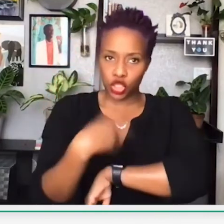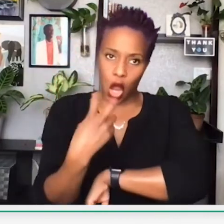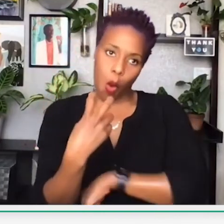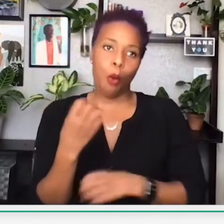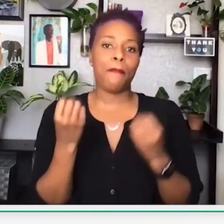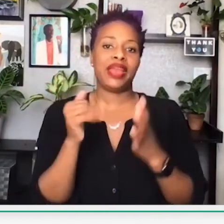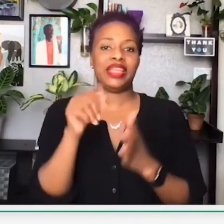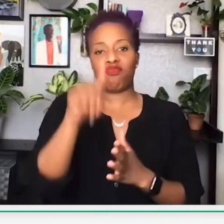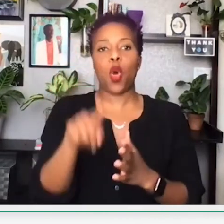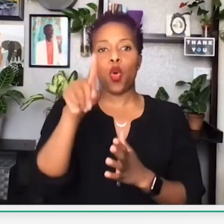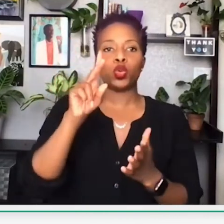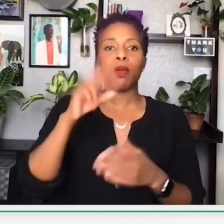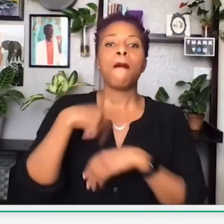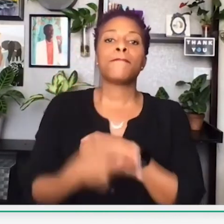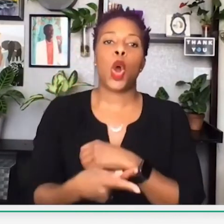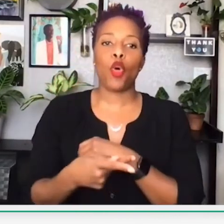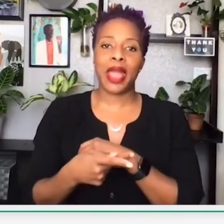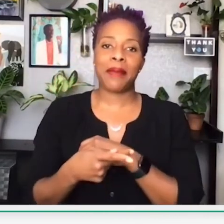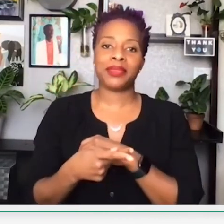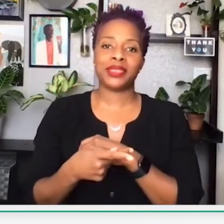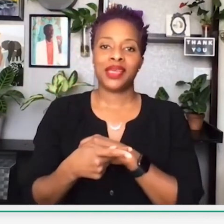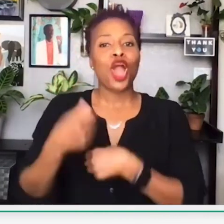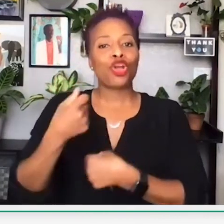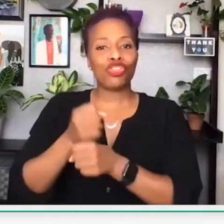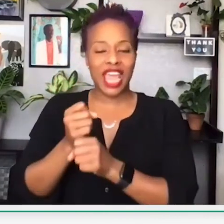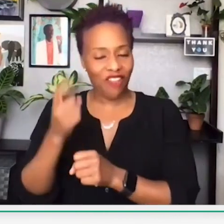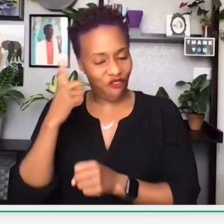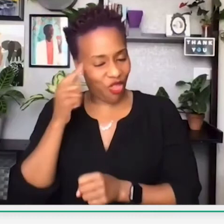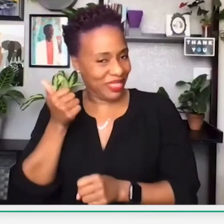This also means that the government stole many of those programs that were